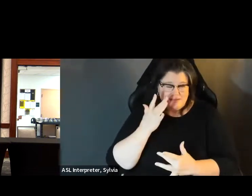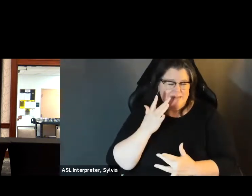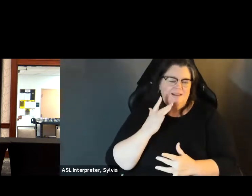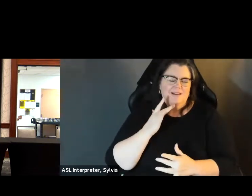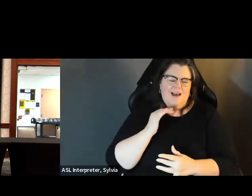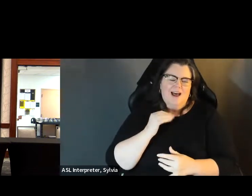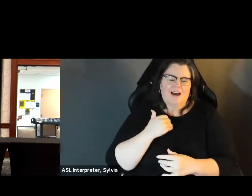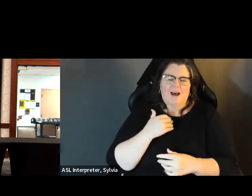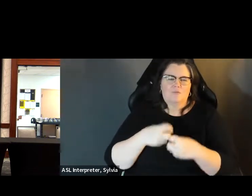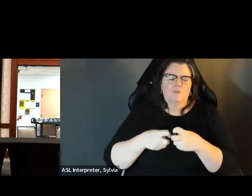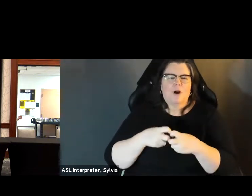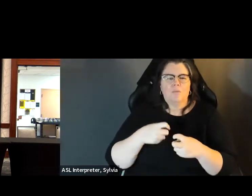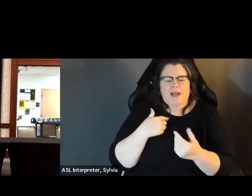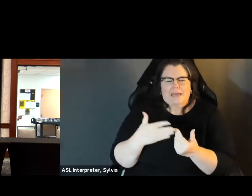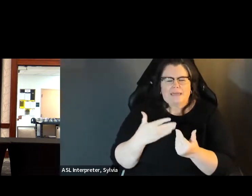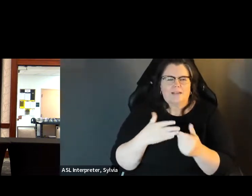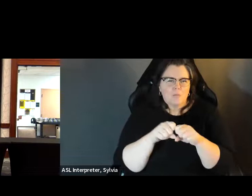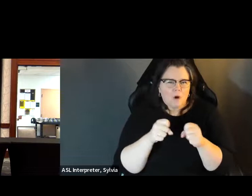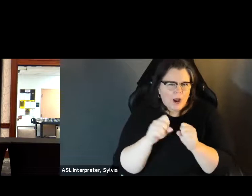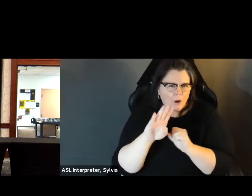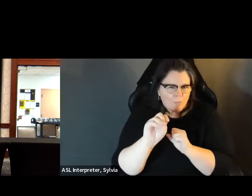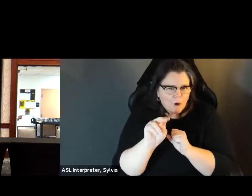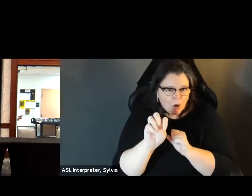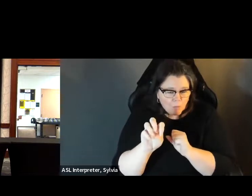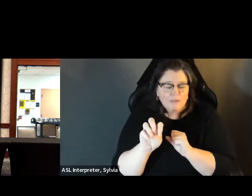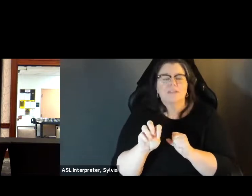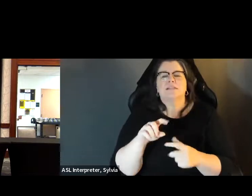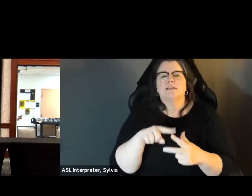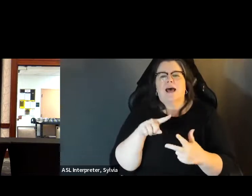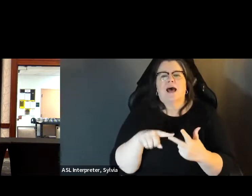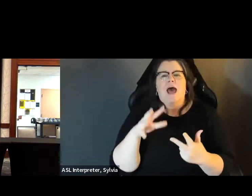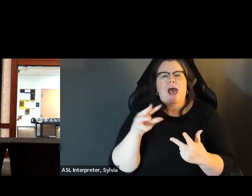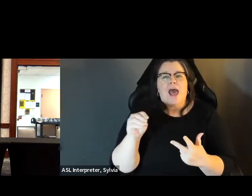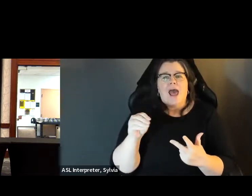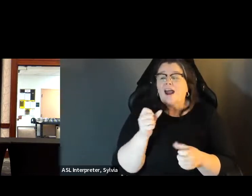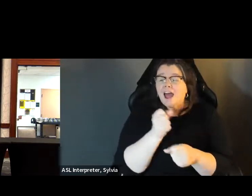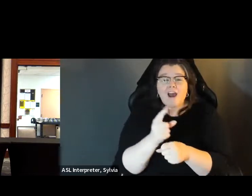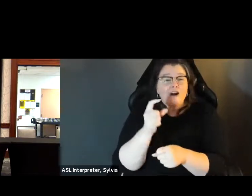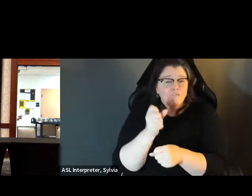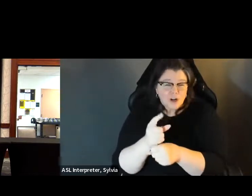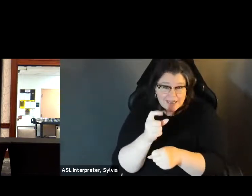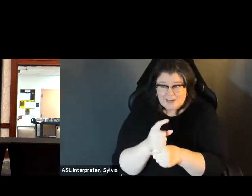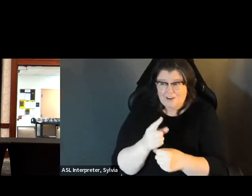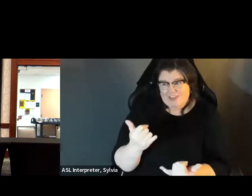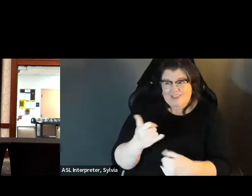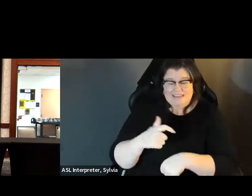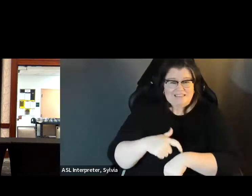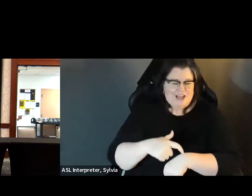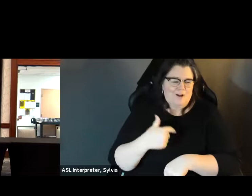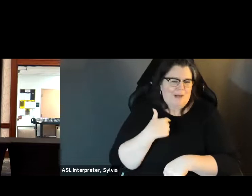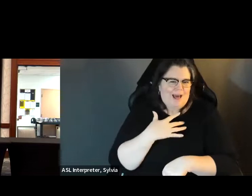Emily. I was born and raised vegetarian, I have a condition that causes my bones to break easily. Every year at about